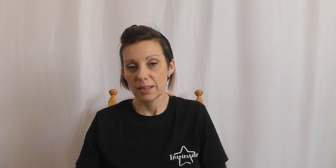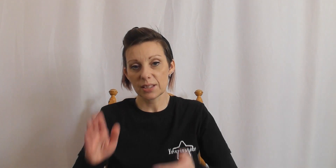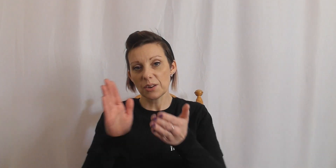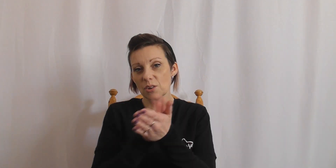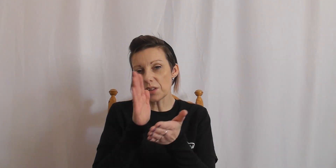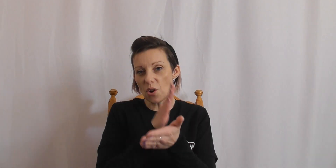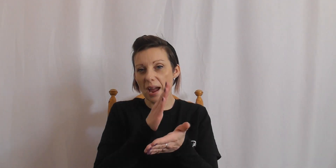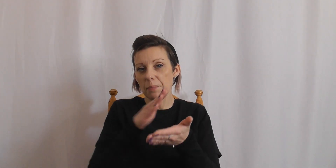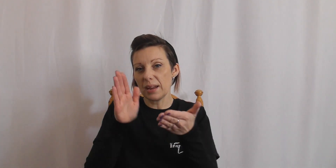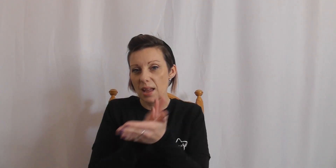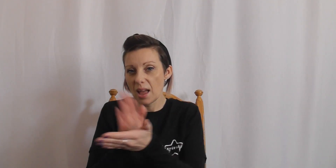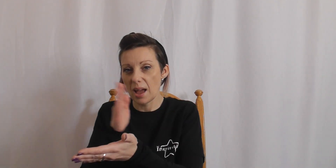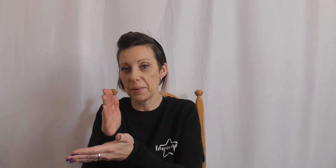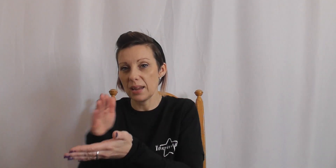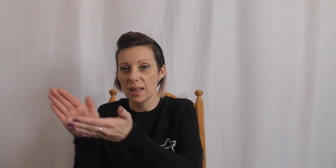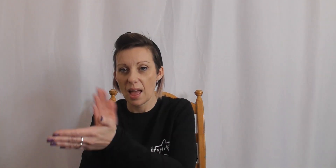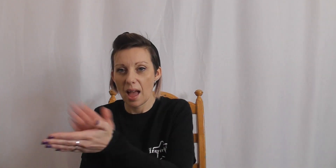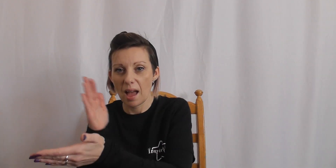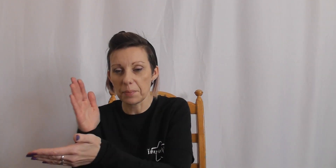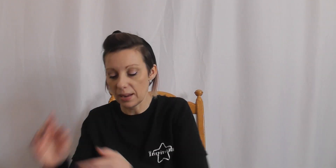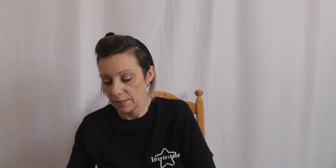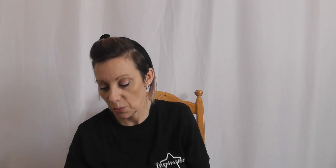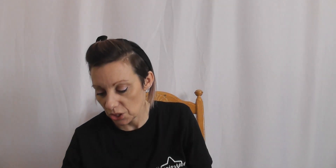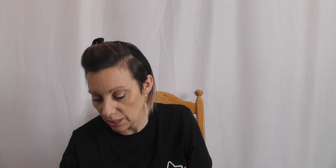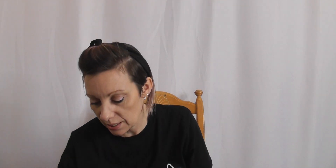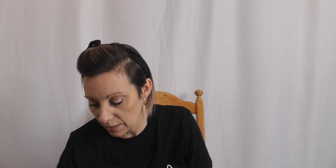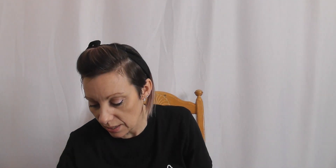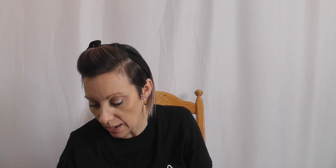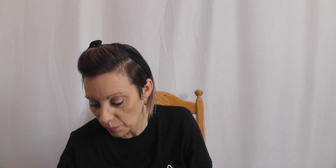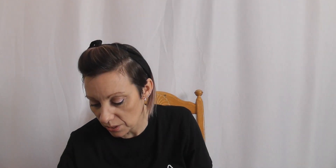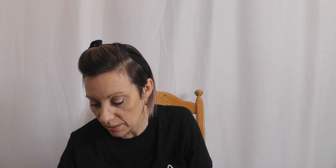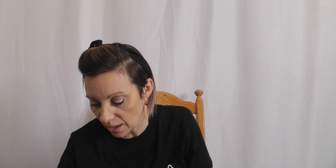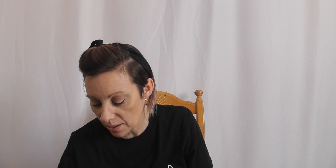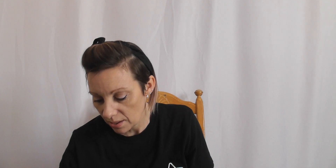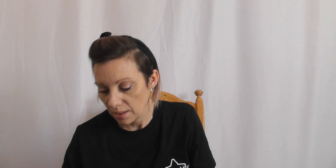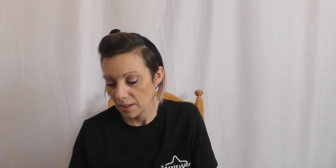So got the old happy, happy, happy. so just listen to that again we'll do that together